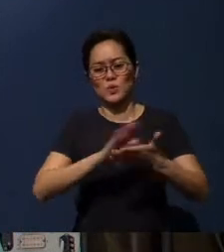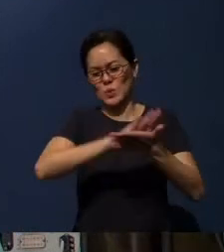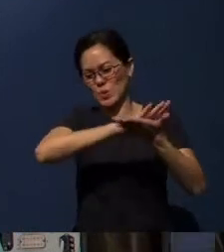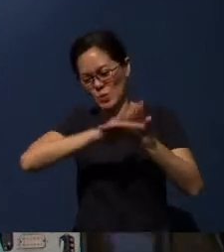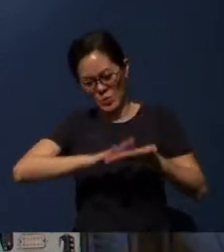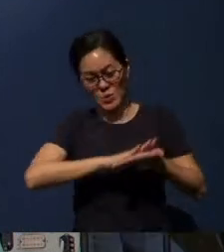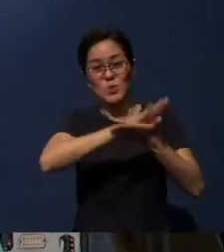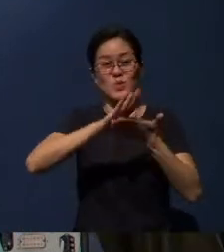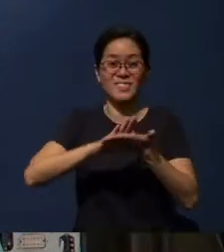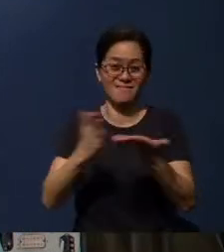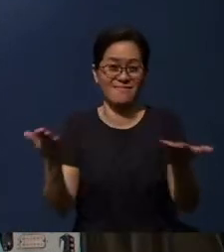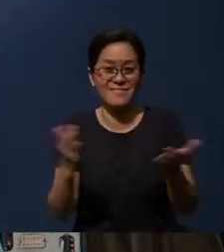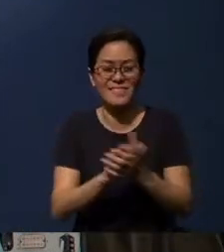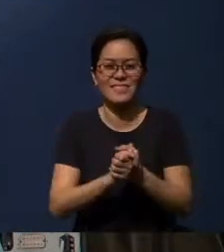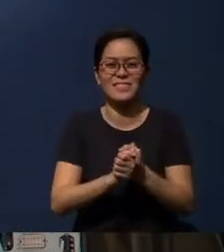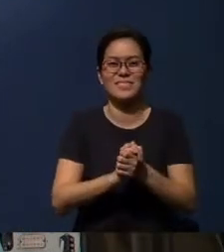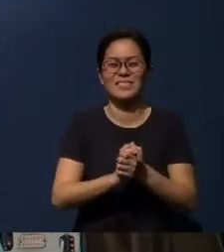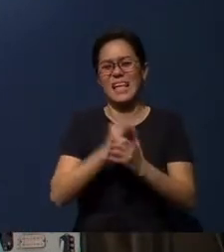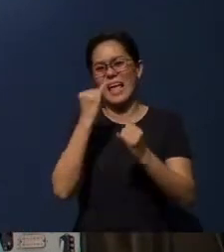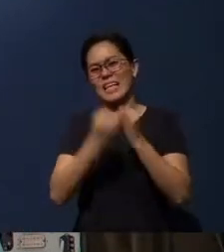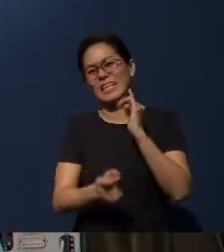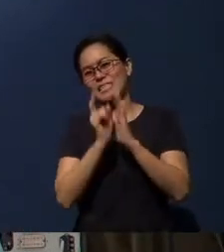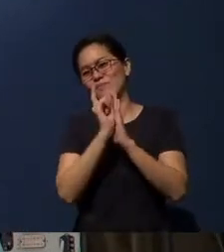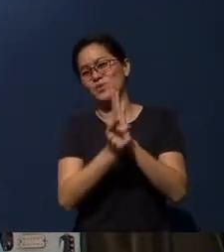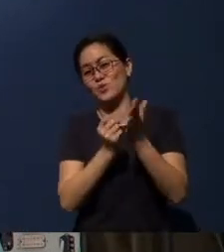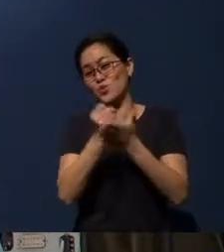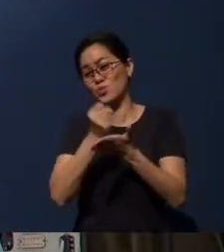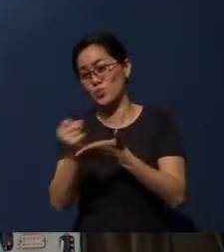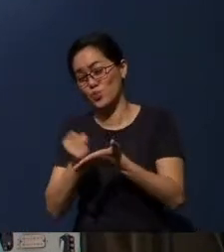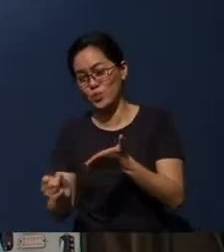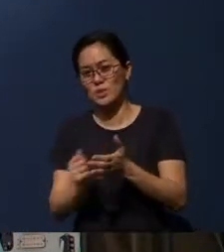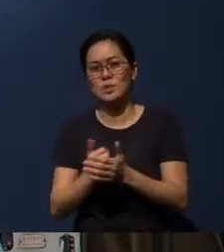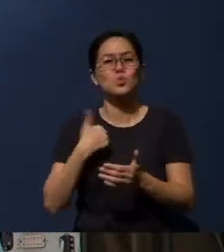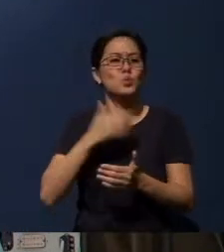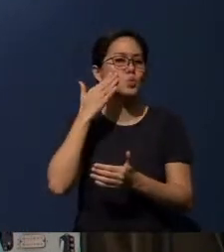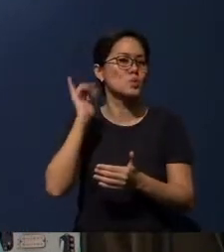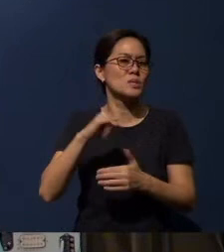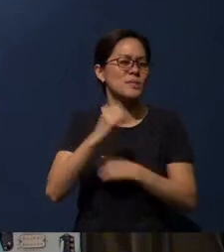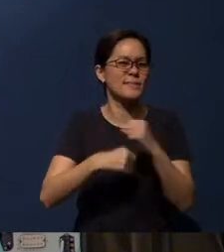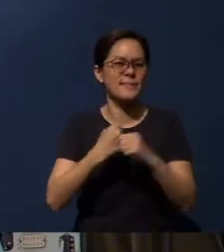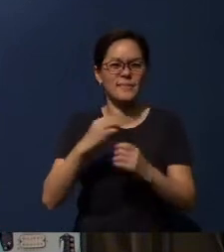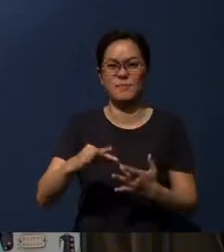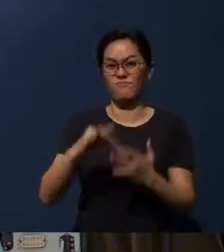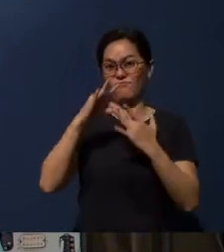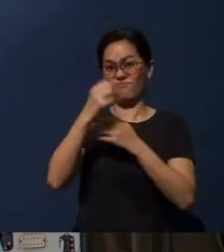you know, doing your last minute shopping. We know this year is going to be a very special year.